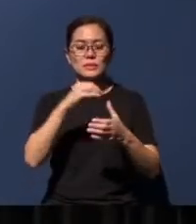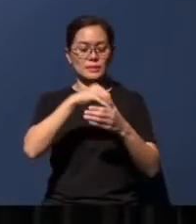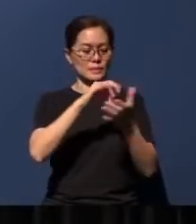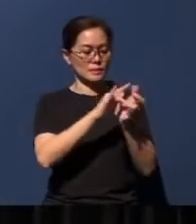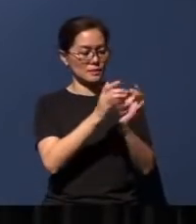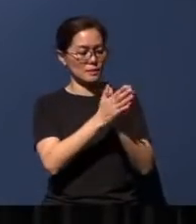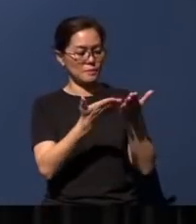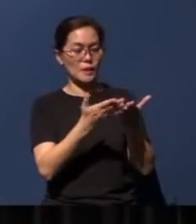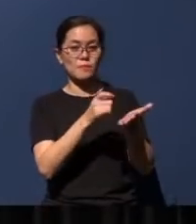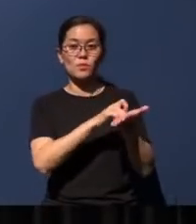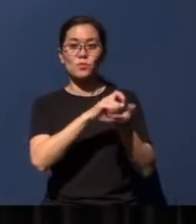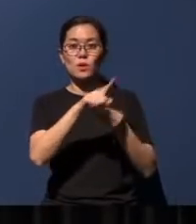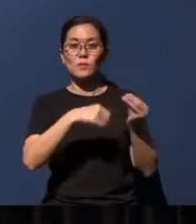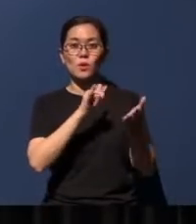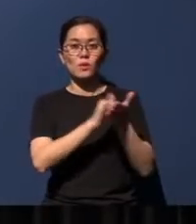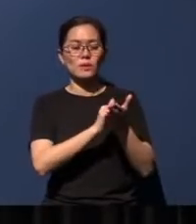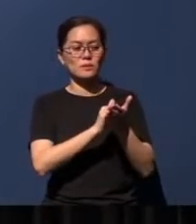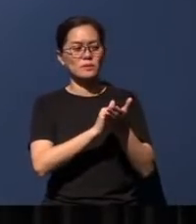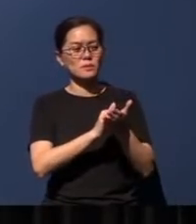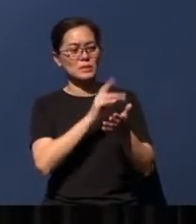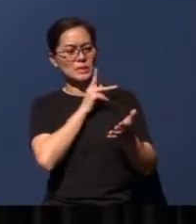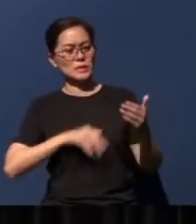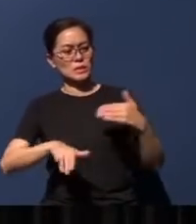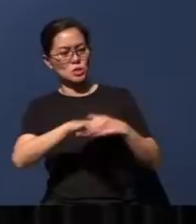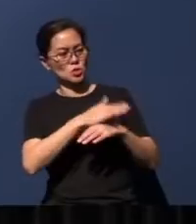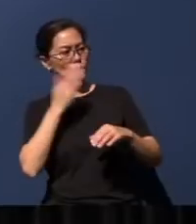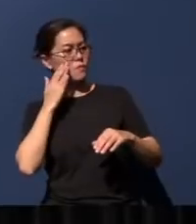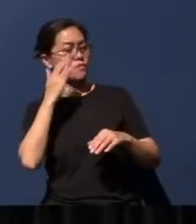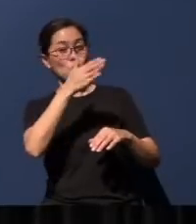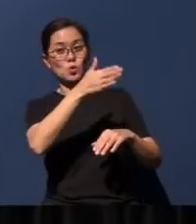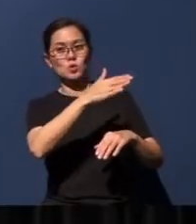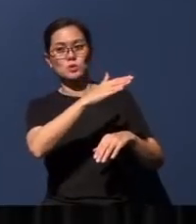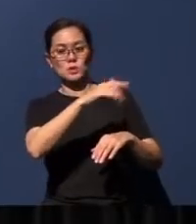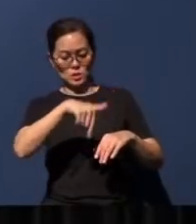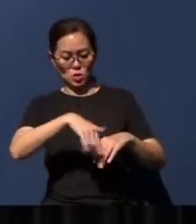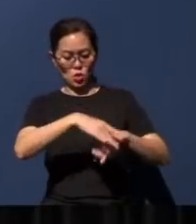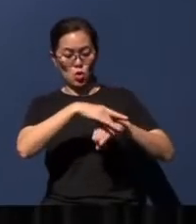wrote of this future kingdom that will be established on earth in the last days.